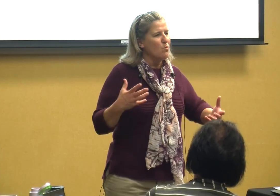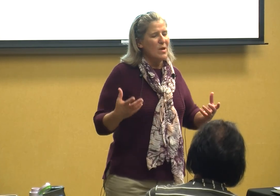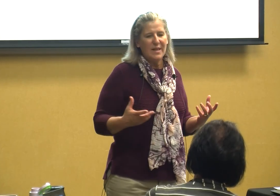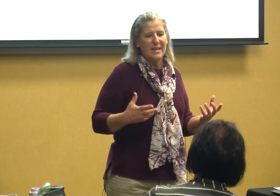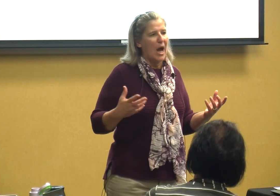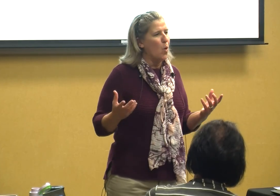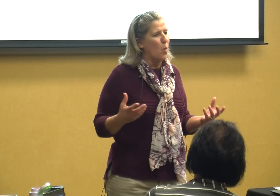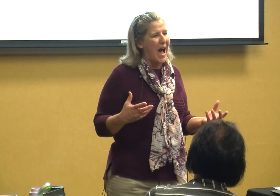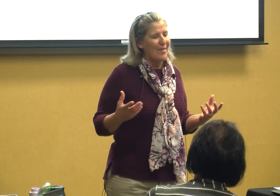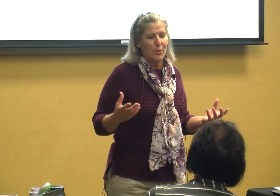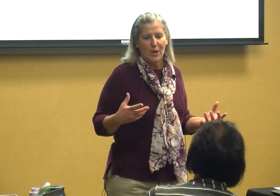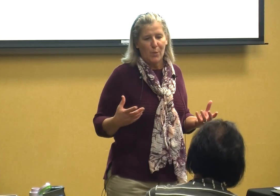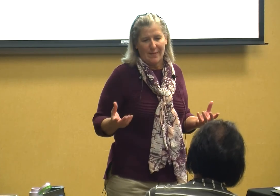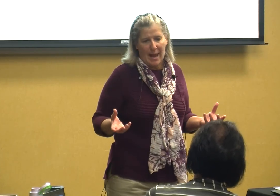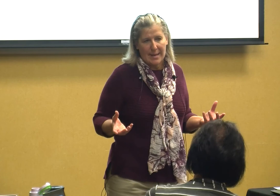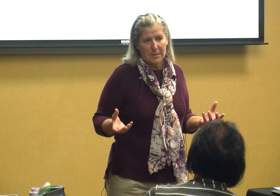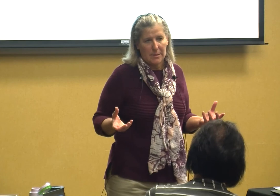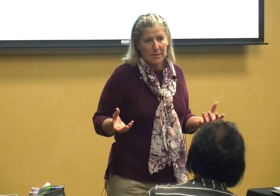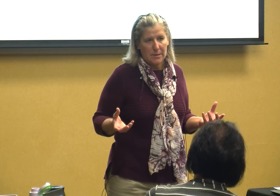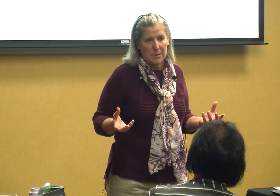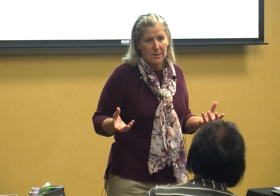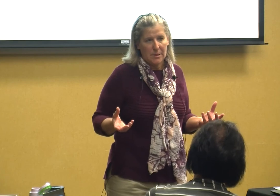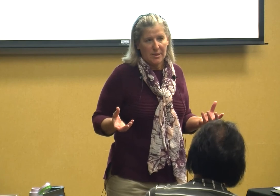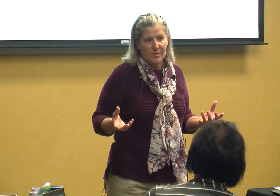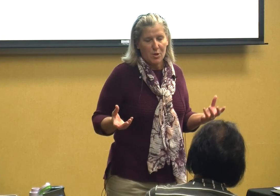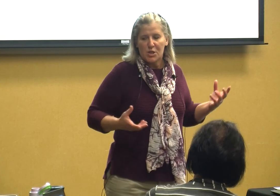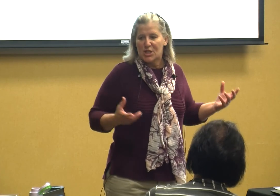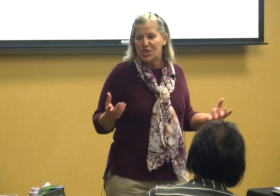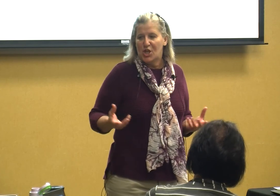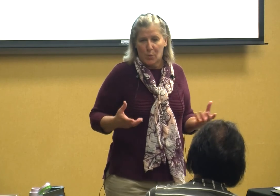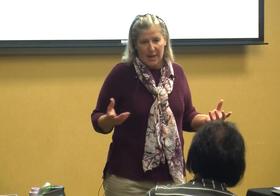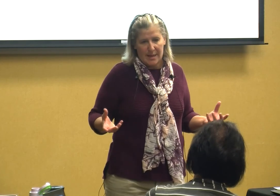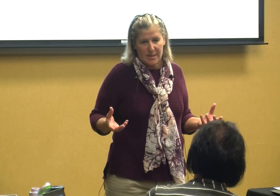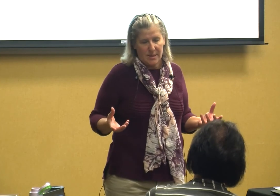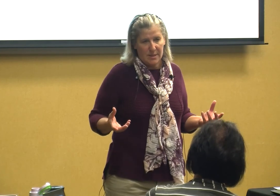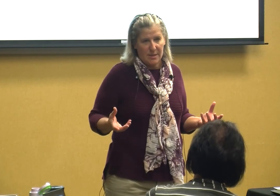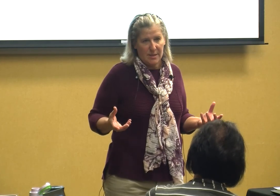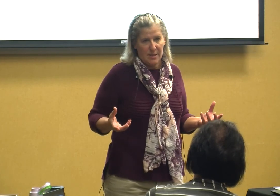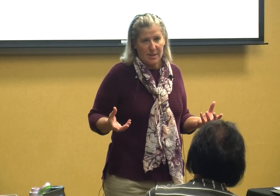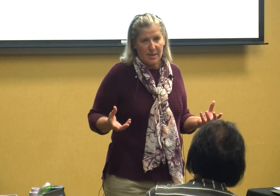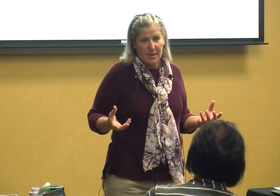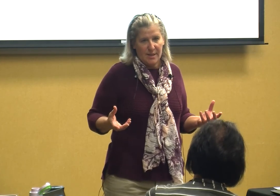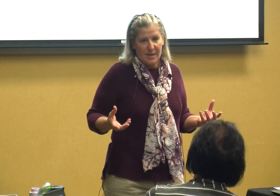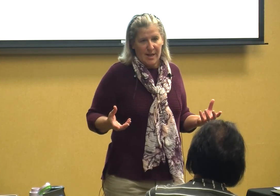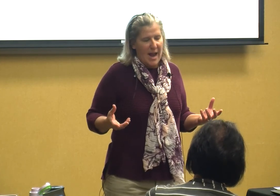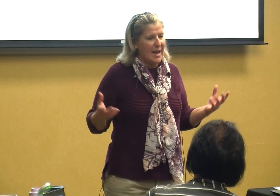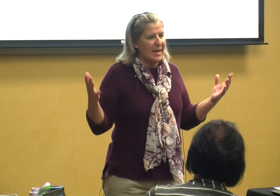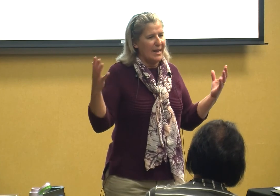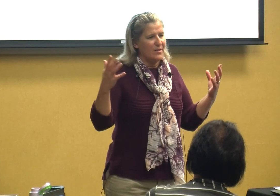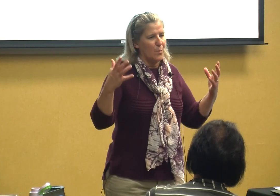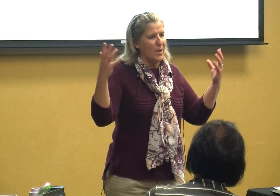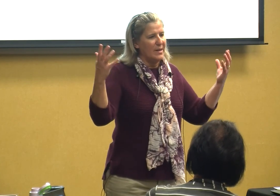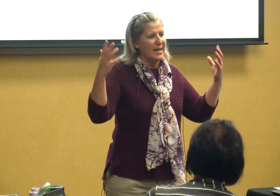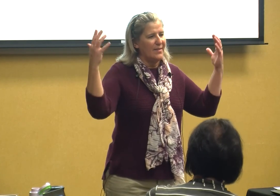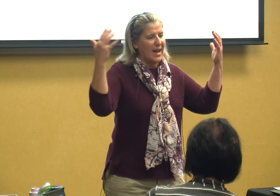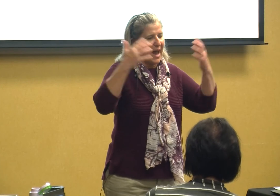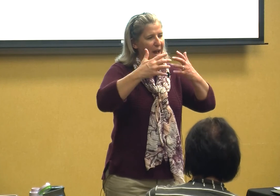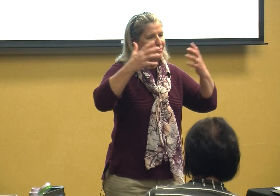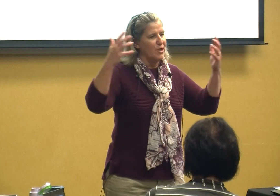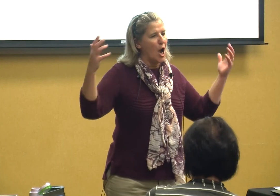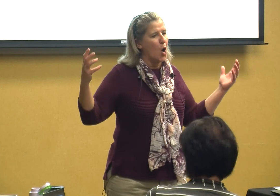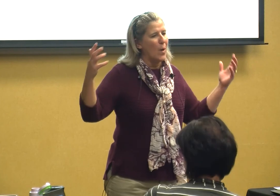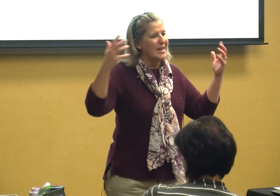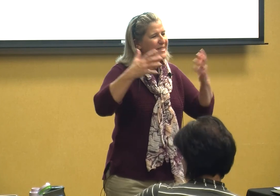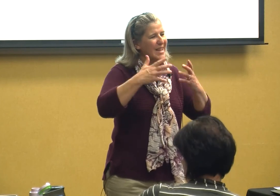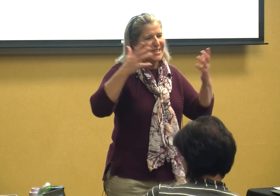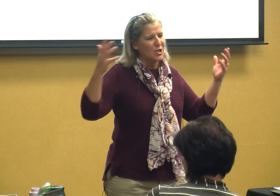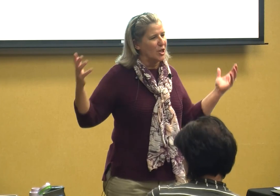really know why they're doing that they're just doing it and it's really they have no intention